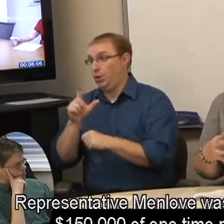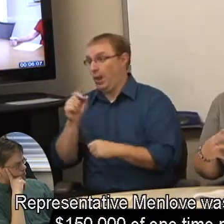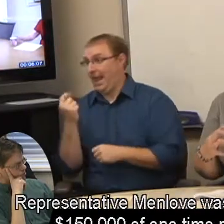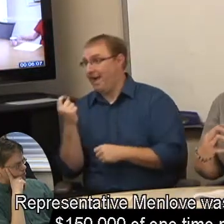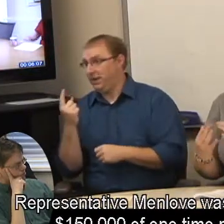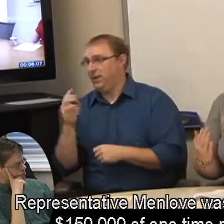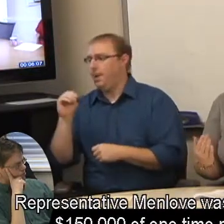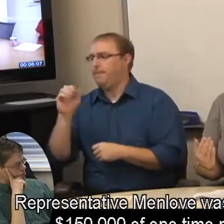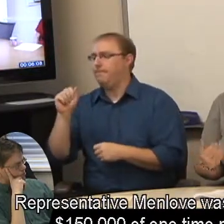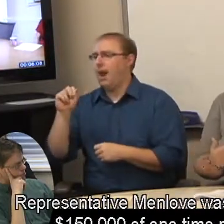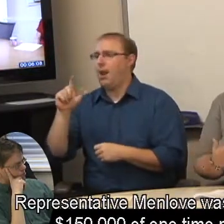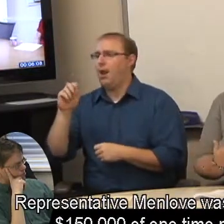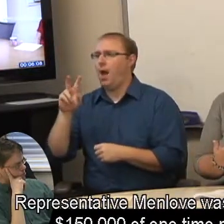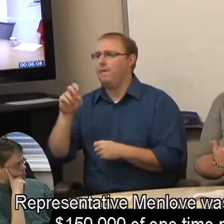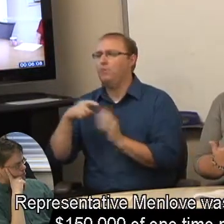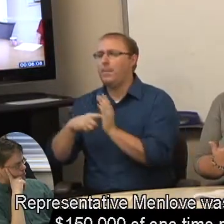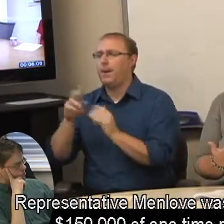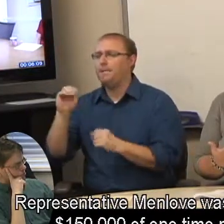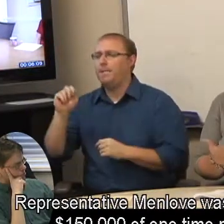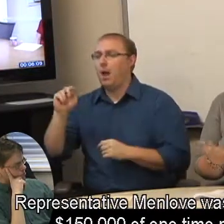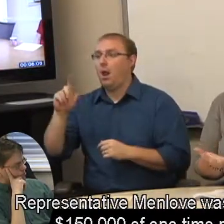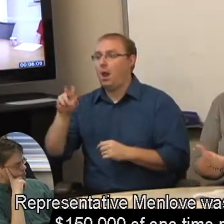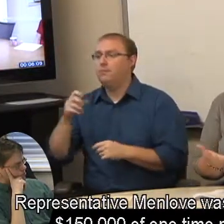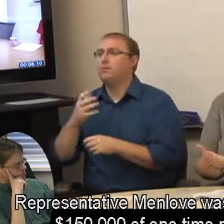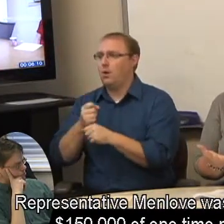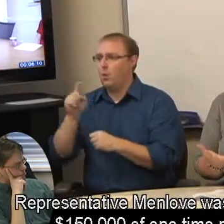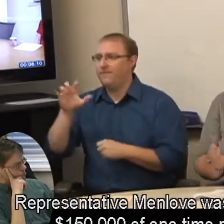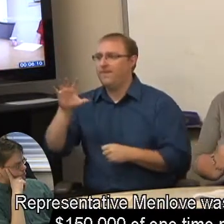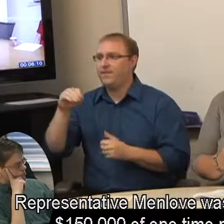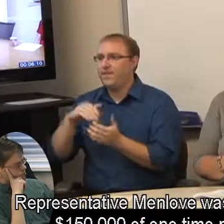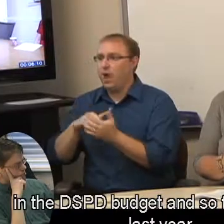Representative Menlove was able to get $150,000 of one time money